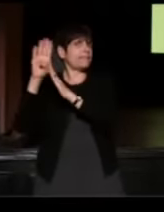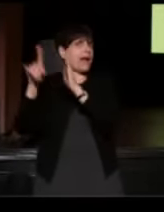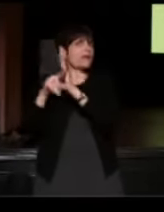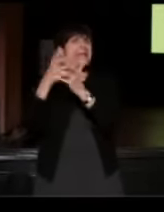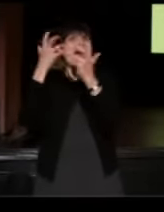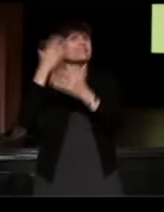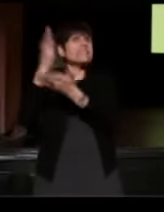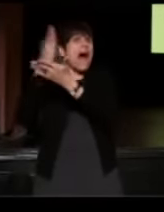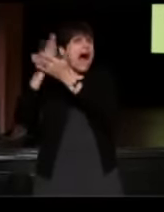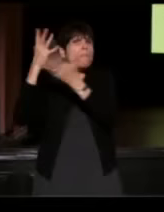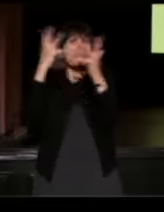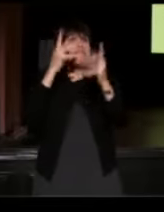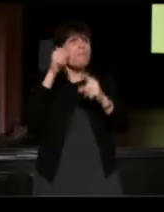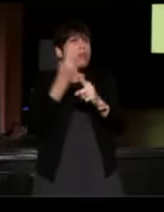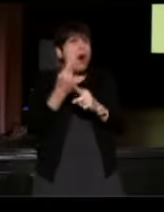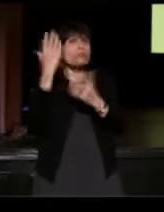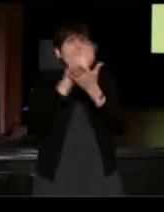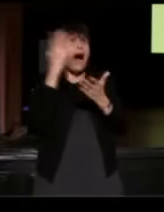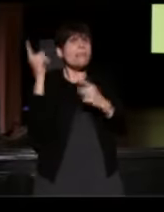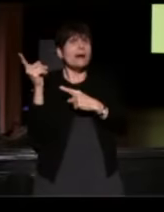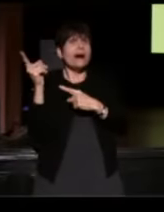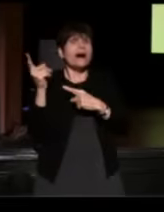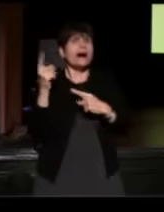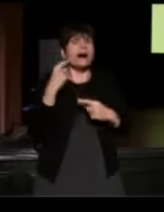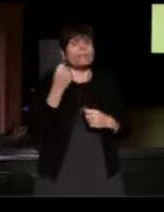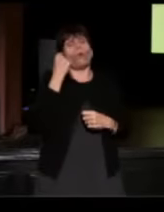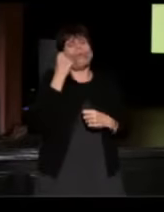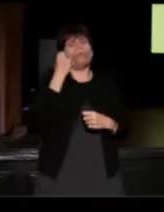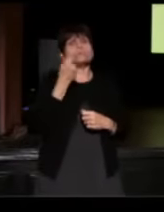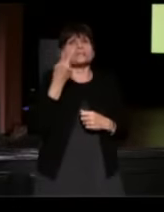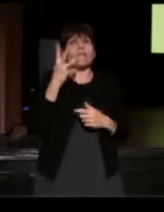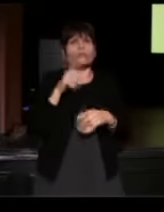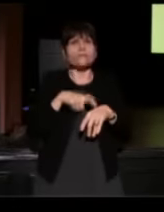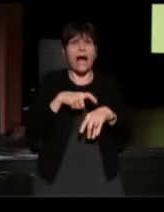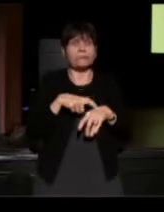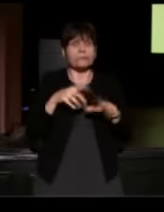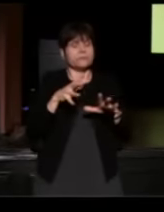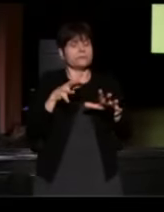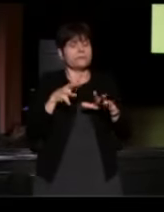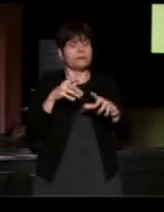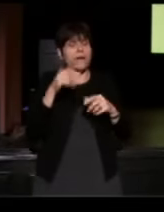"Stop! Leave him alone!" I was hit several times and I remember gasping for air